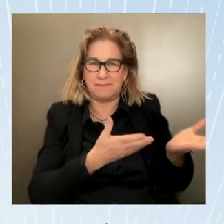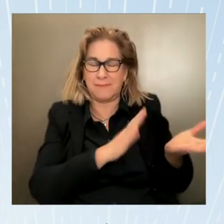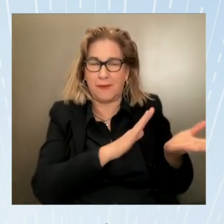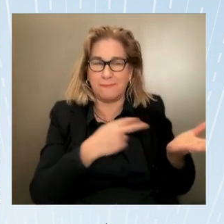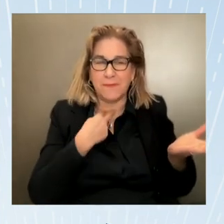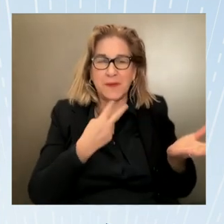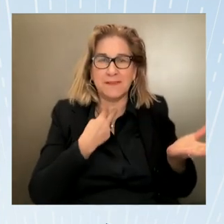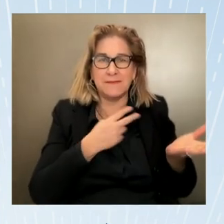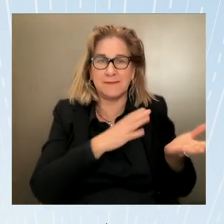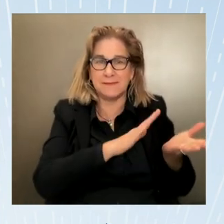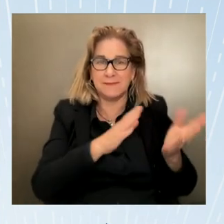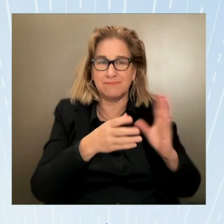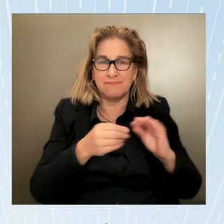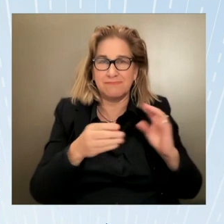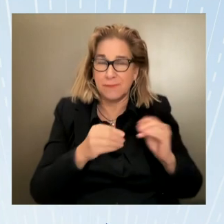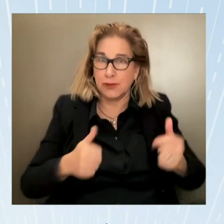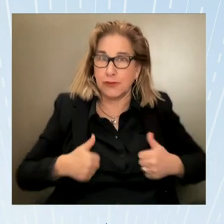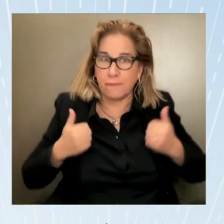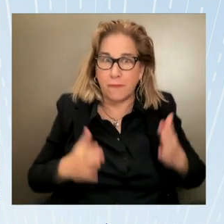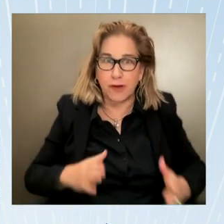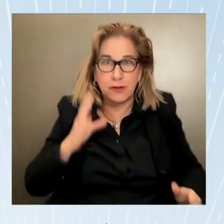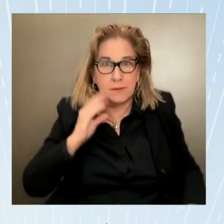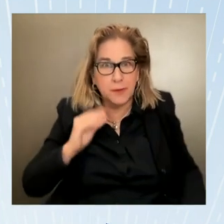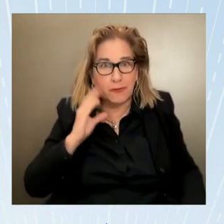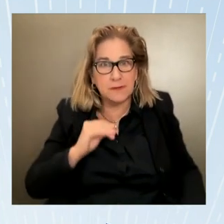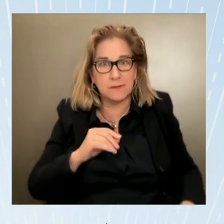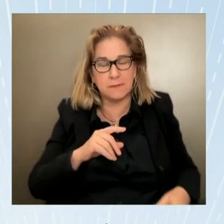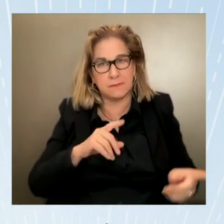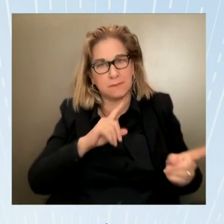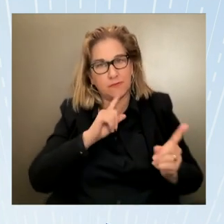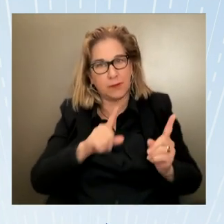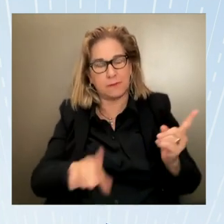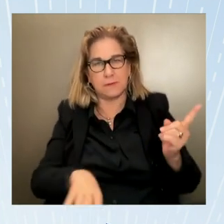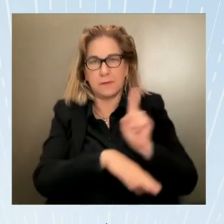everything that we're doing so this makes a a huge difference and I have to say I'm very pleased that